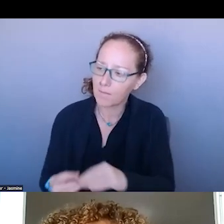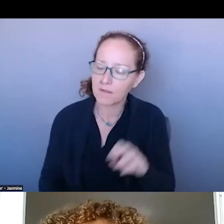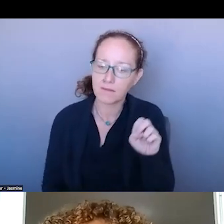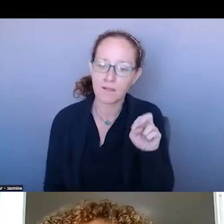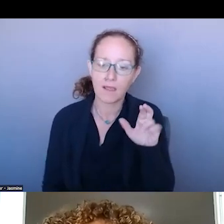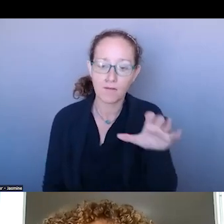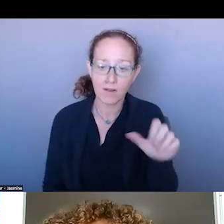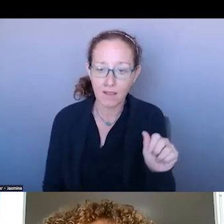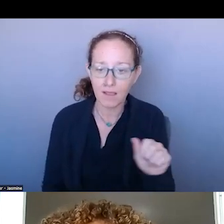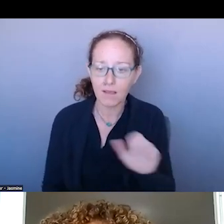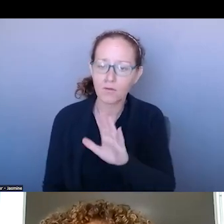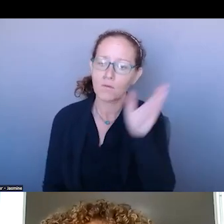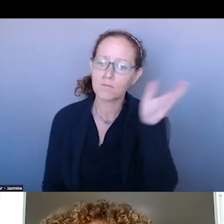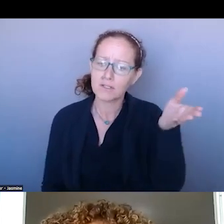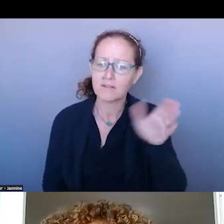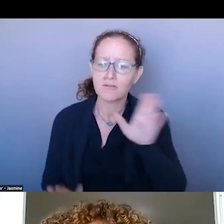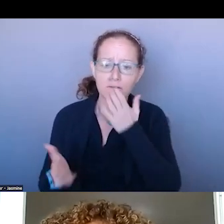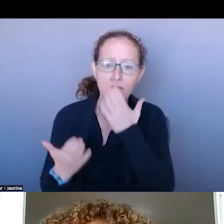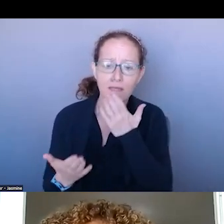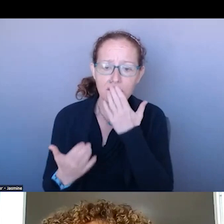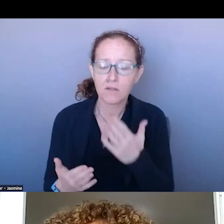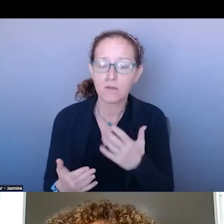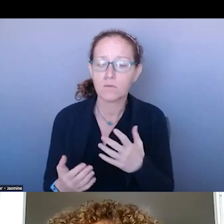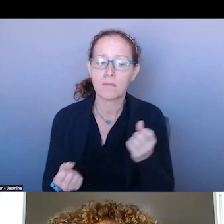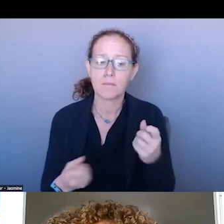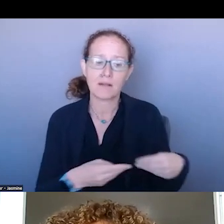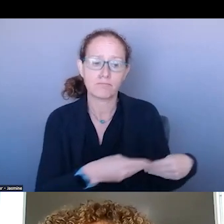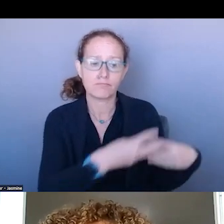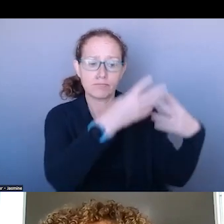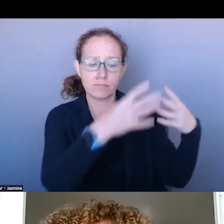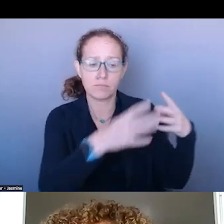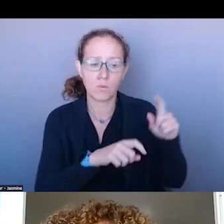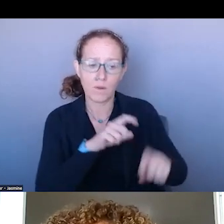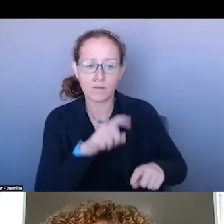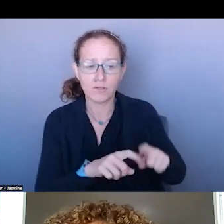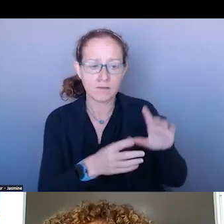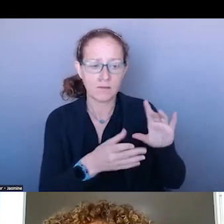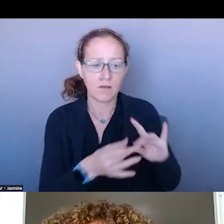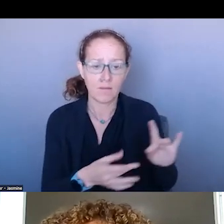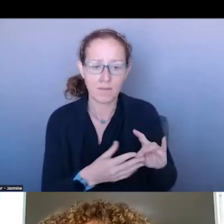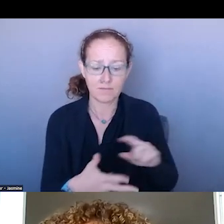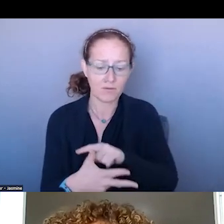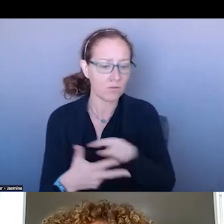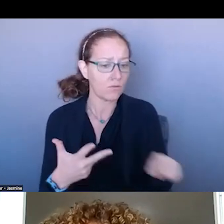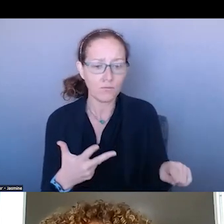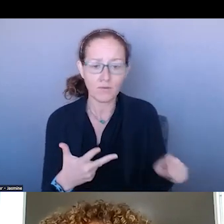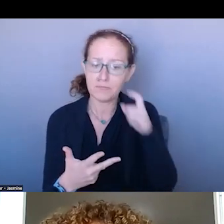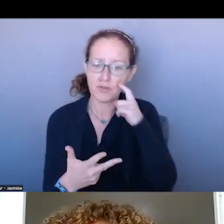I SEE A LOT OF QUESTIONS AND COMMENTS IN THE CHAT. ERICA, JUSTIN AND PAUL, TAKE A LOOK AT THAT.